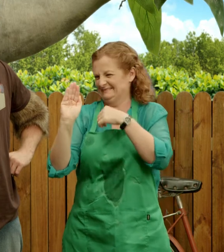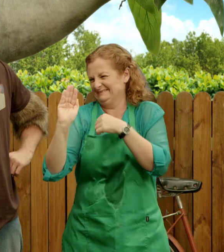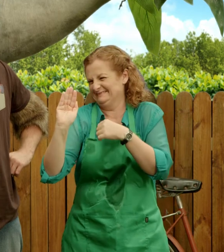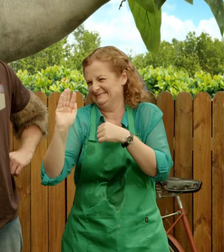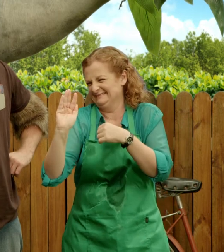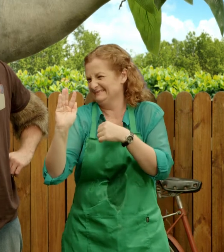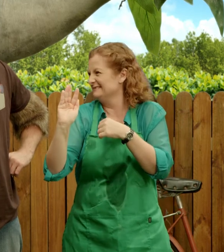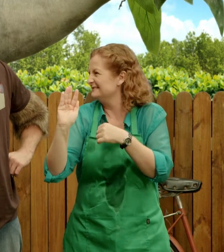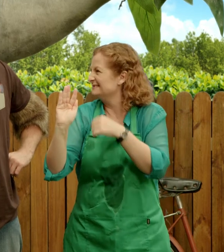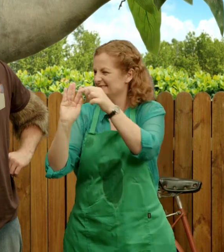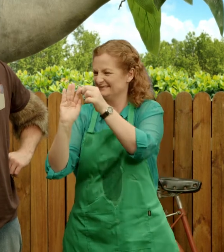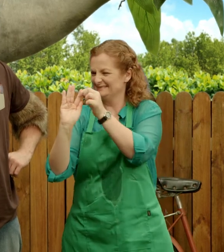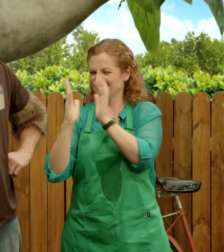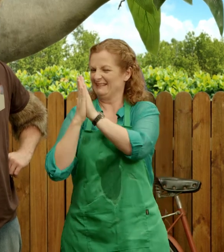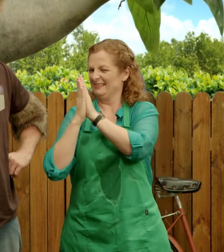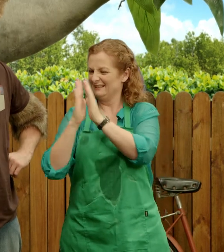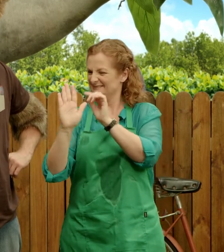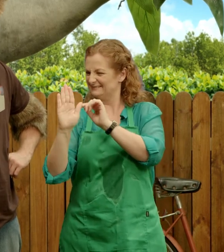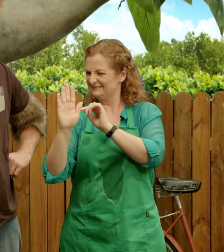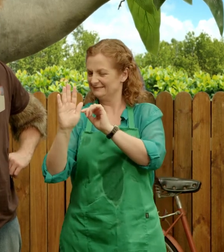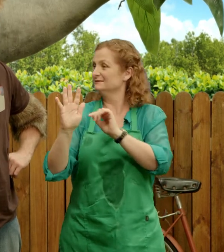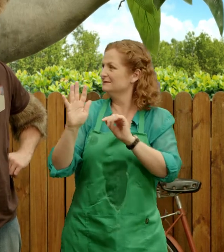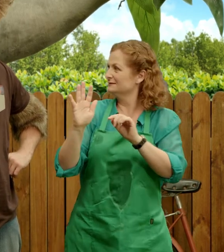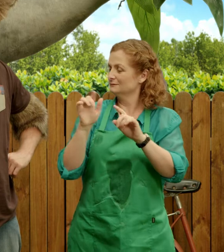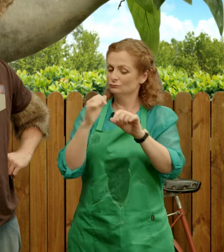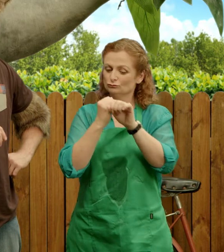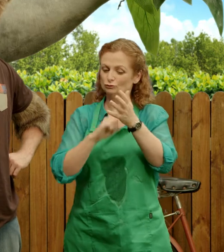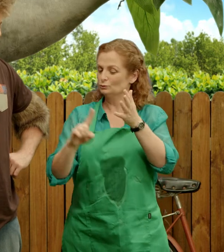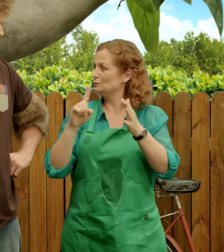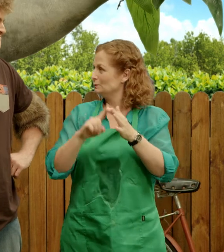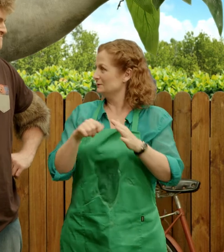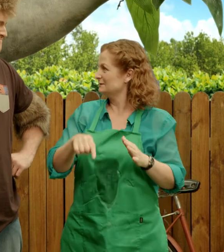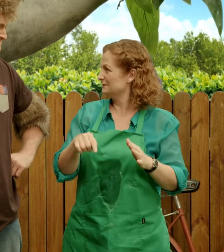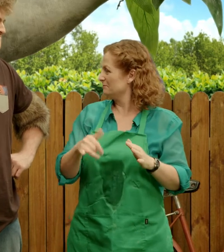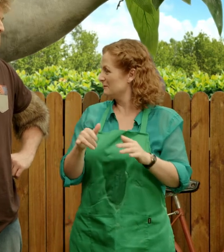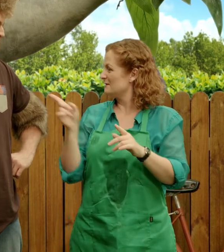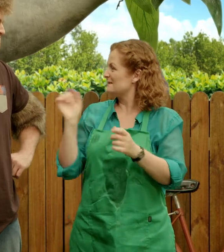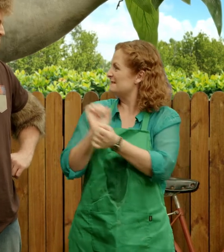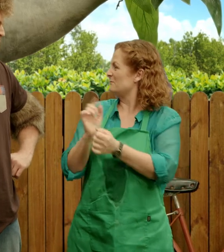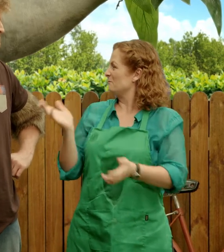I couldn't open them, because they were all sticky. That was because of the sticky glue.